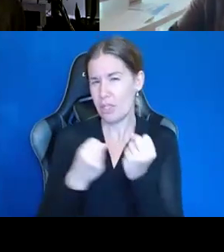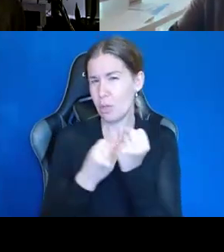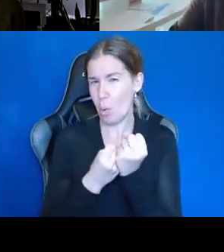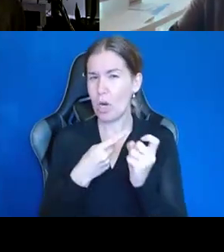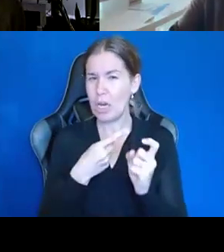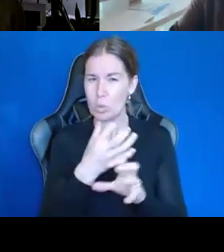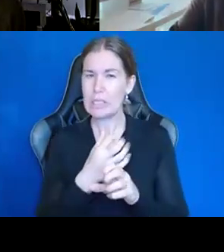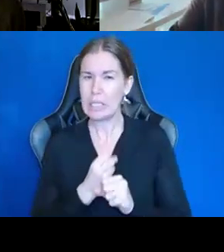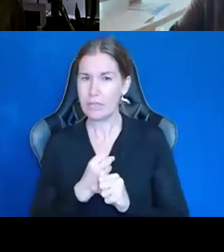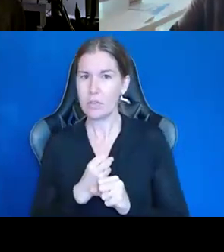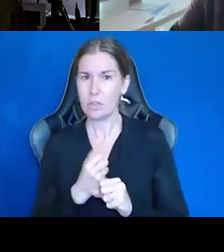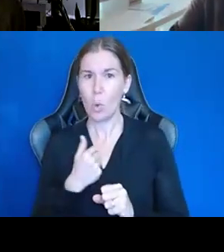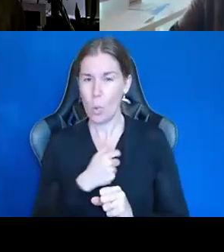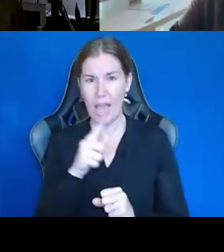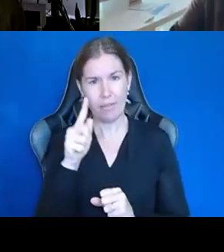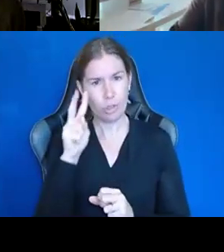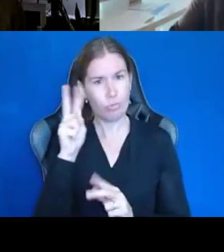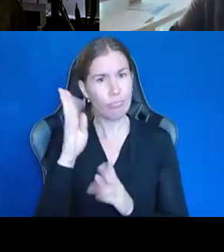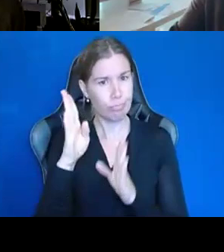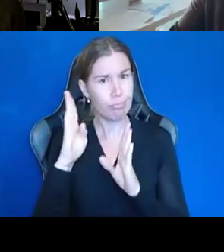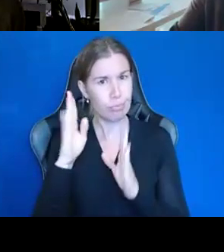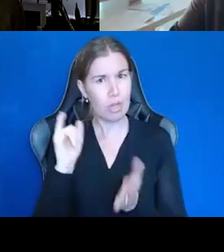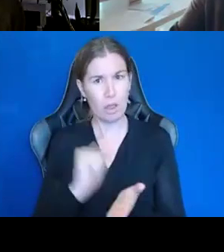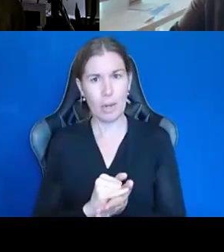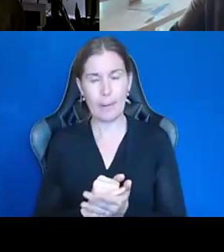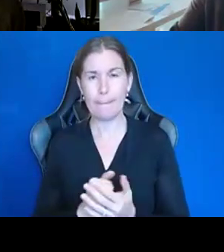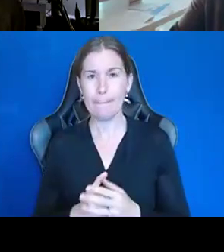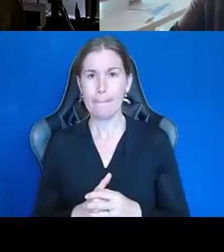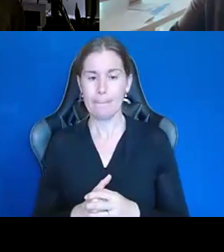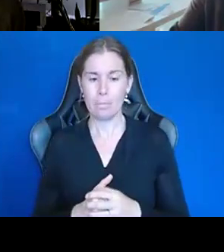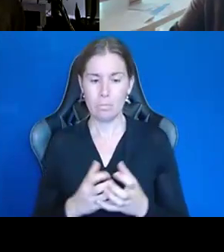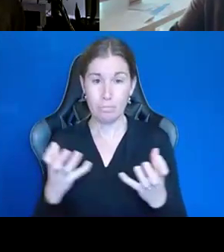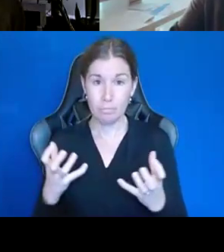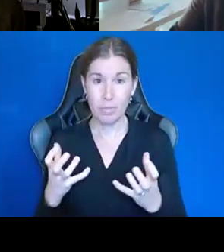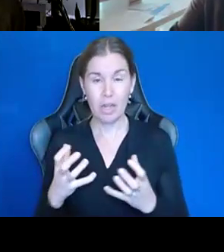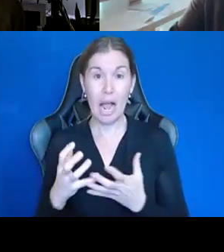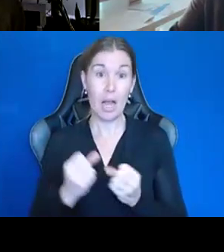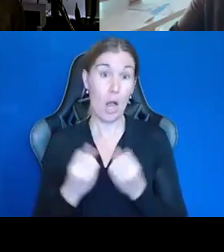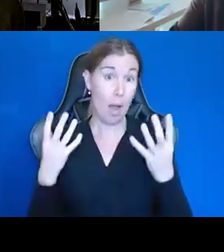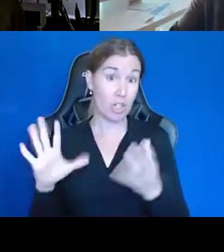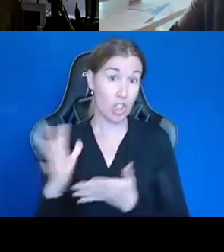have to be one eye on that, how much he's making, his salary, you know, and make sure